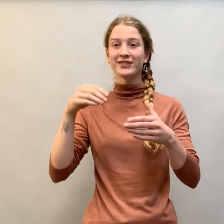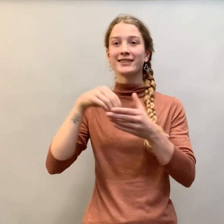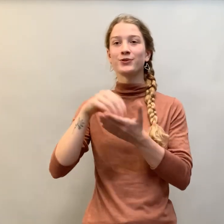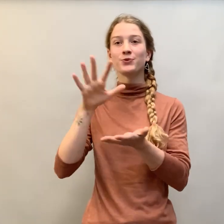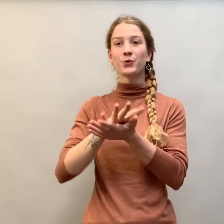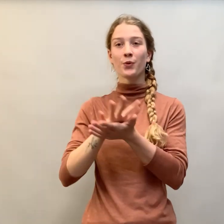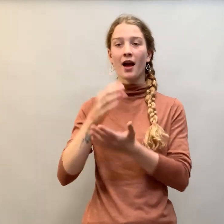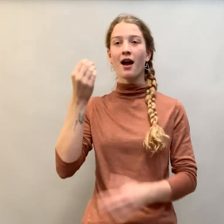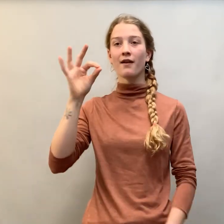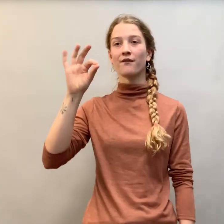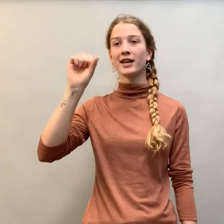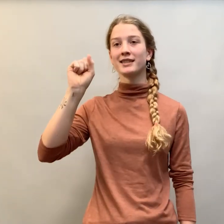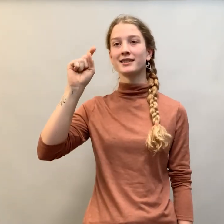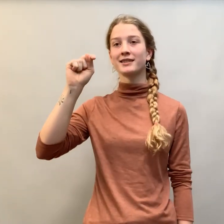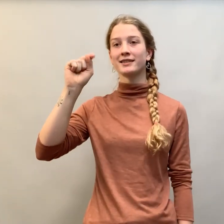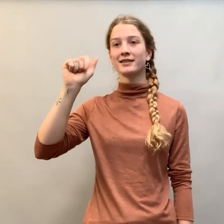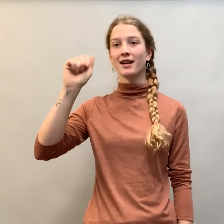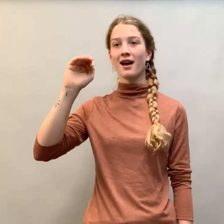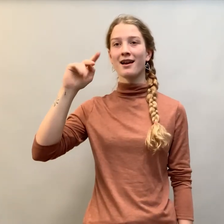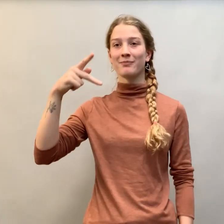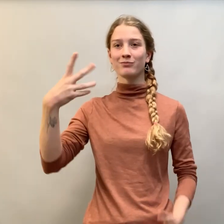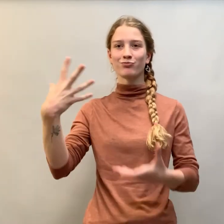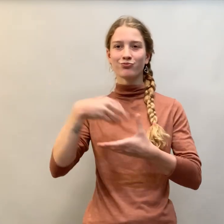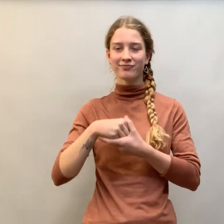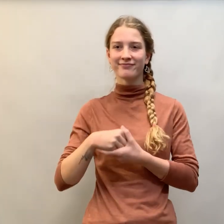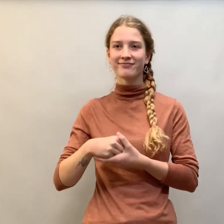in the School of Science, Technology, Accessibility, Mathematics, and Public Health,